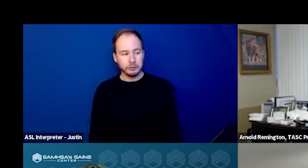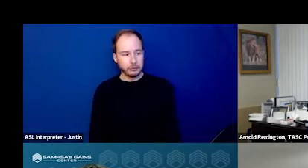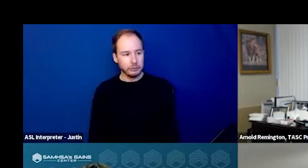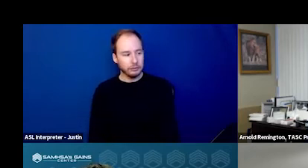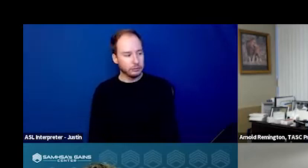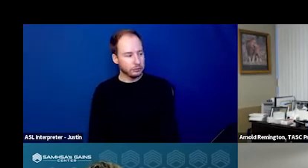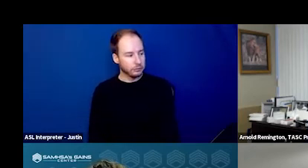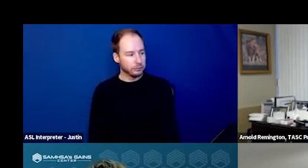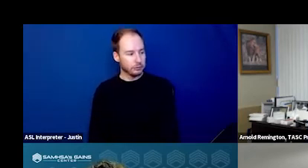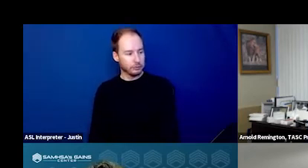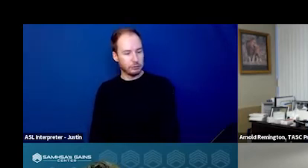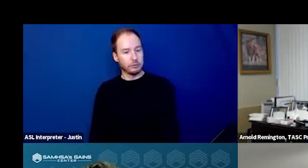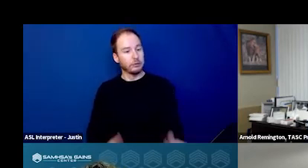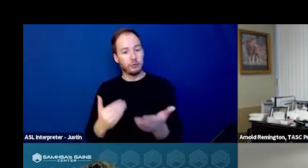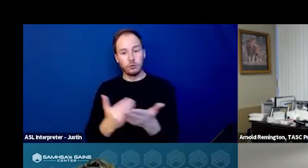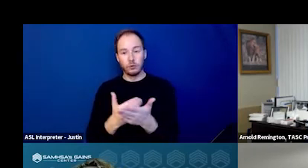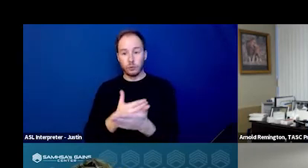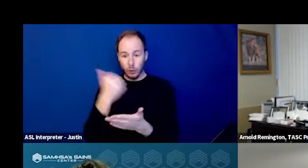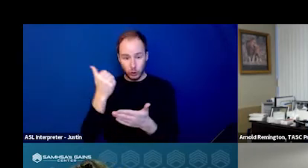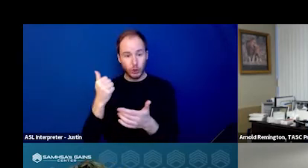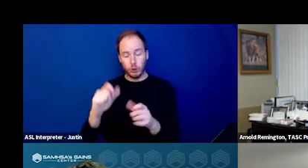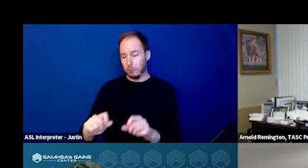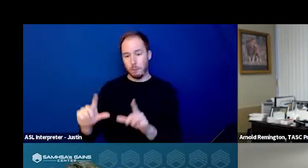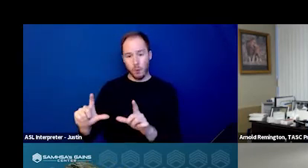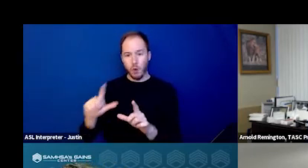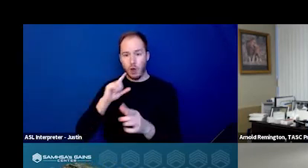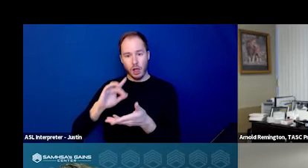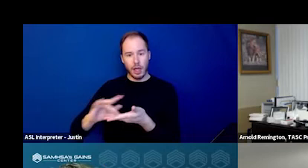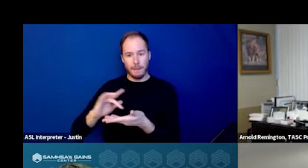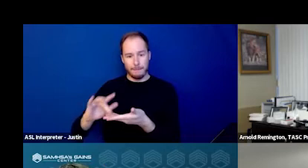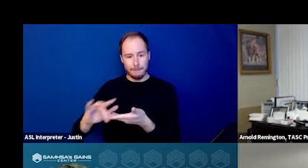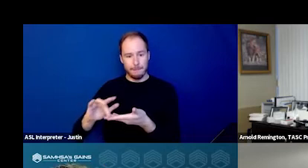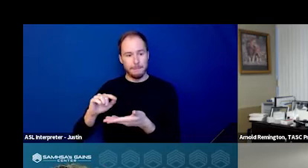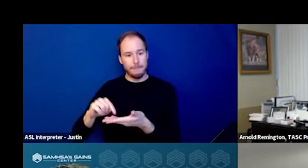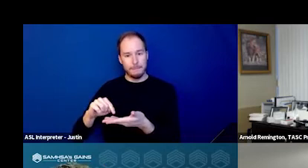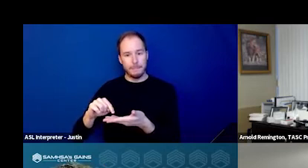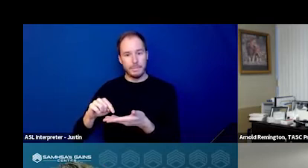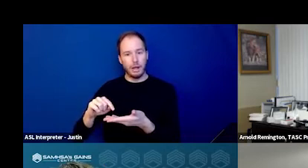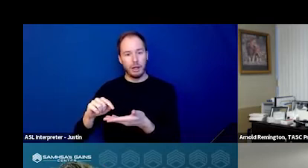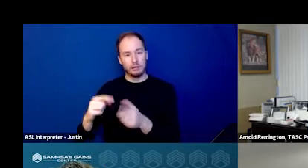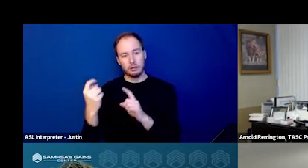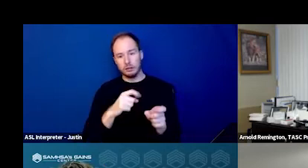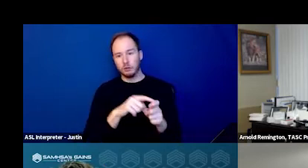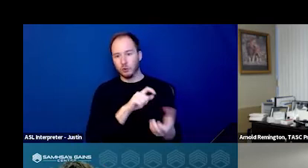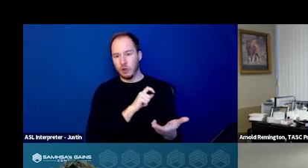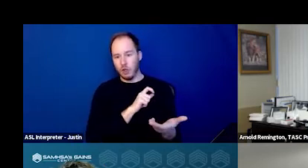Our newest portal to a place to go are iPads within law enforcement vehicles.